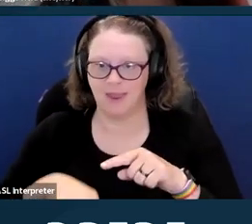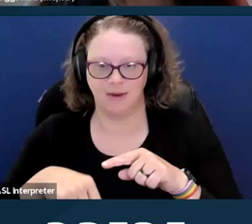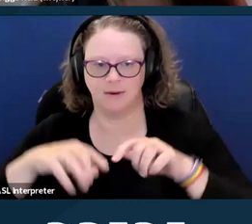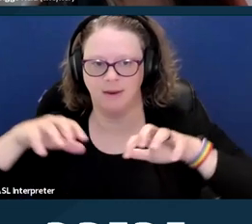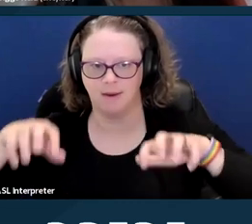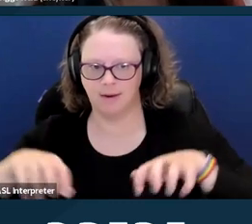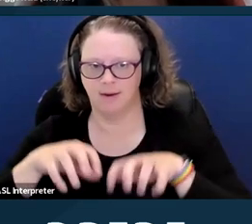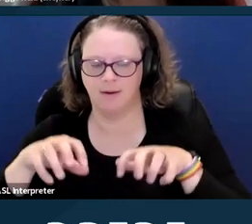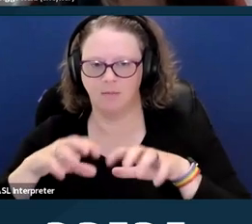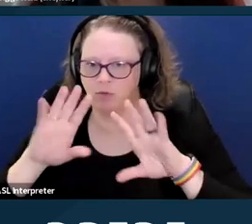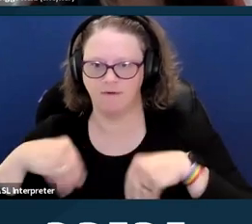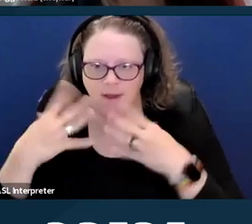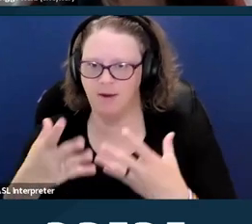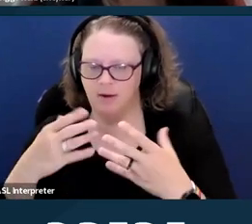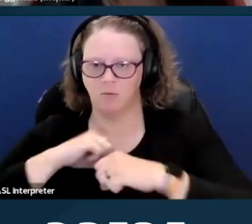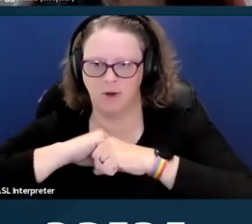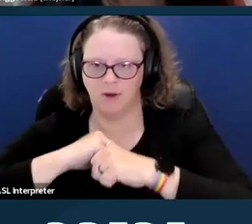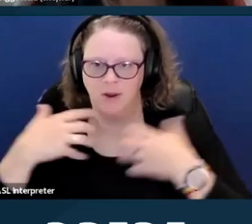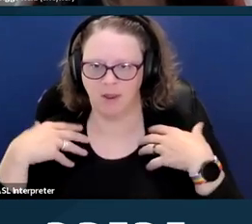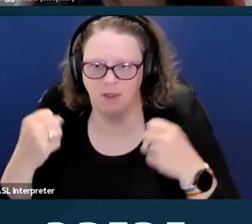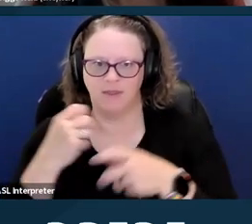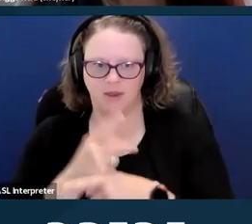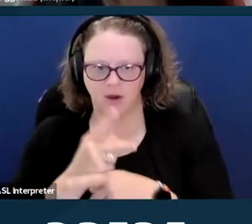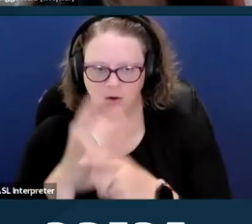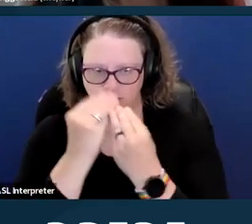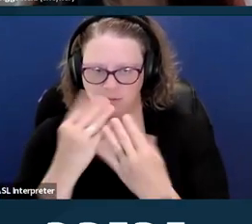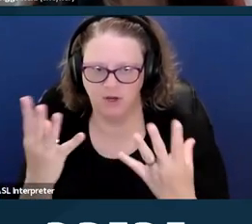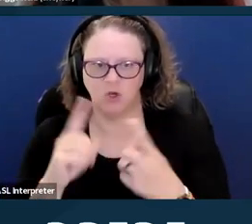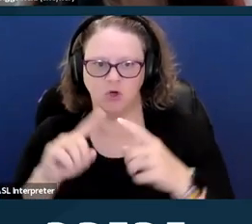protected healthcare information to conduct